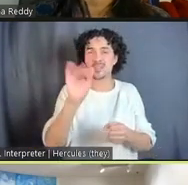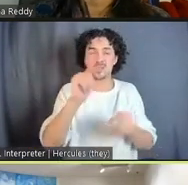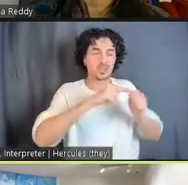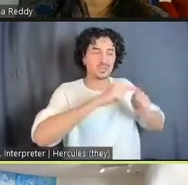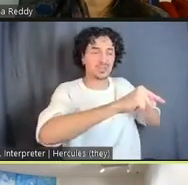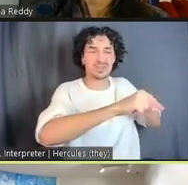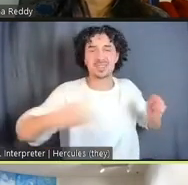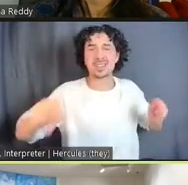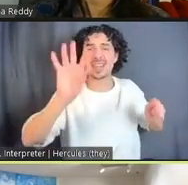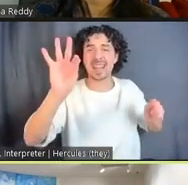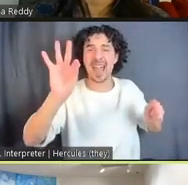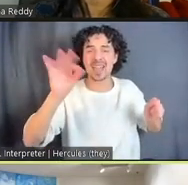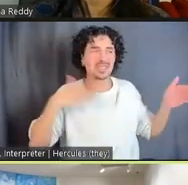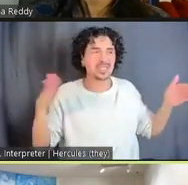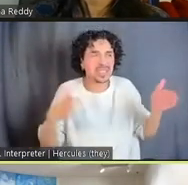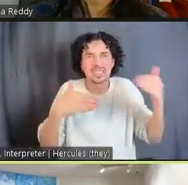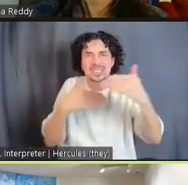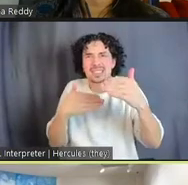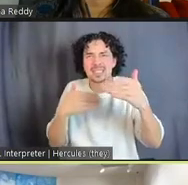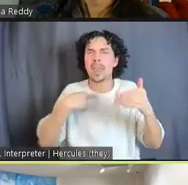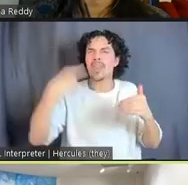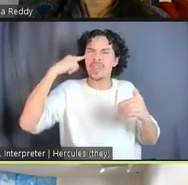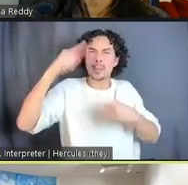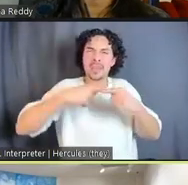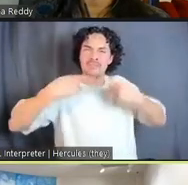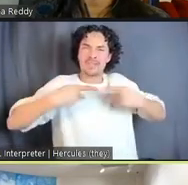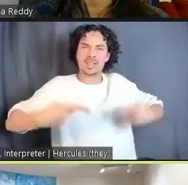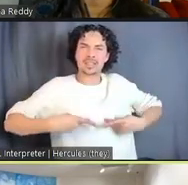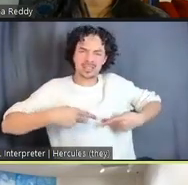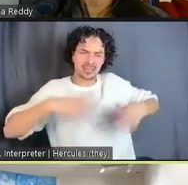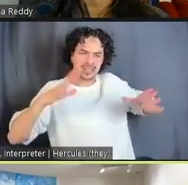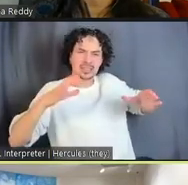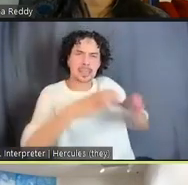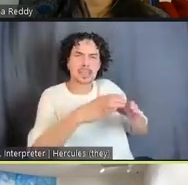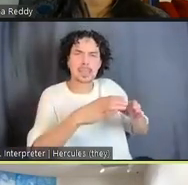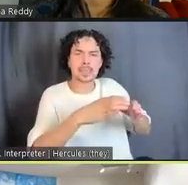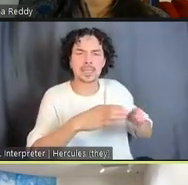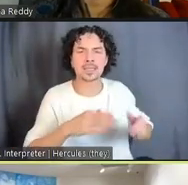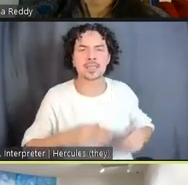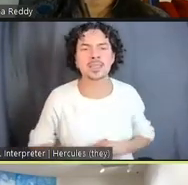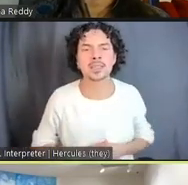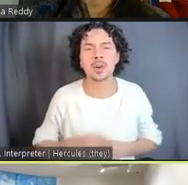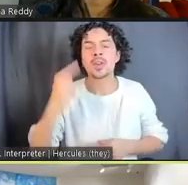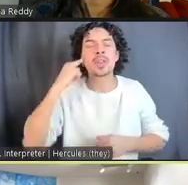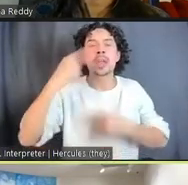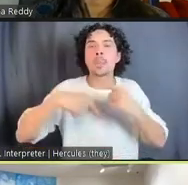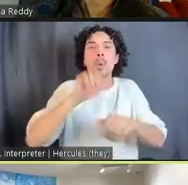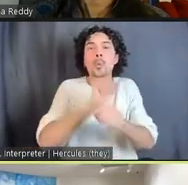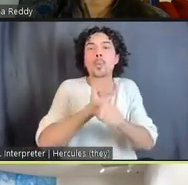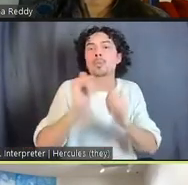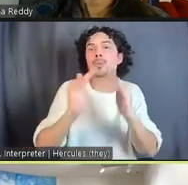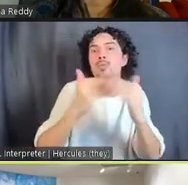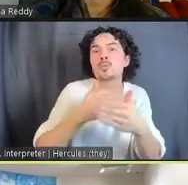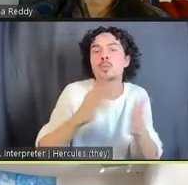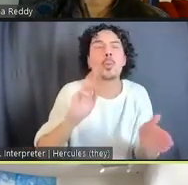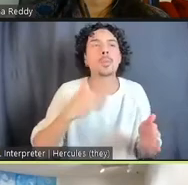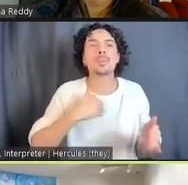working in a community room or maybe a makeshift art studio, but I also thought